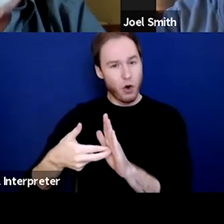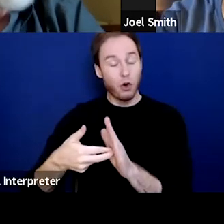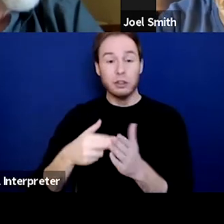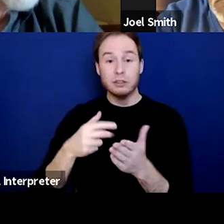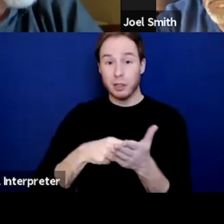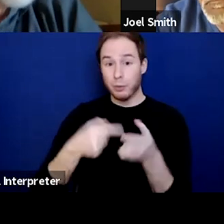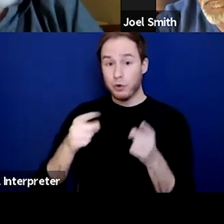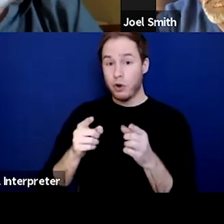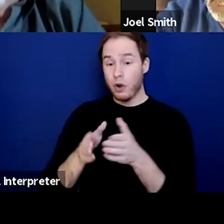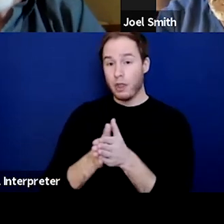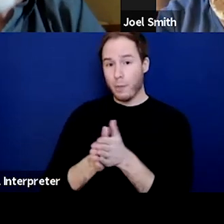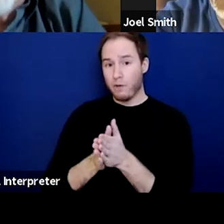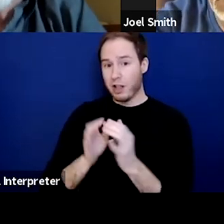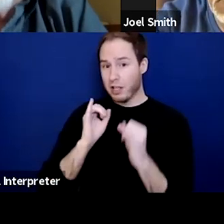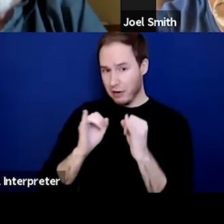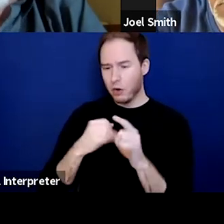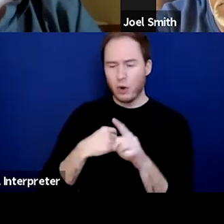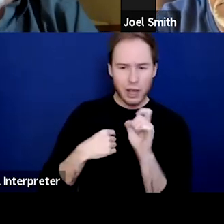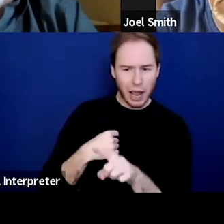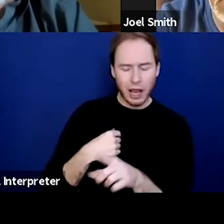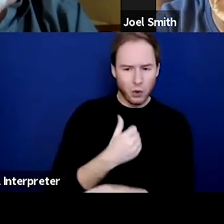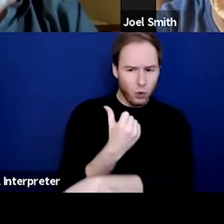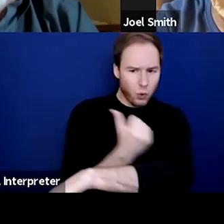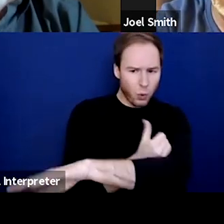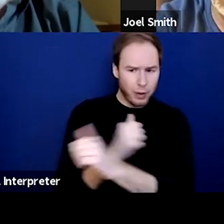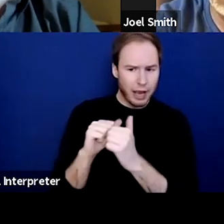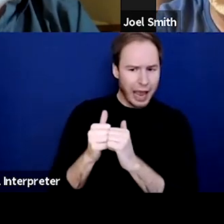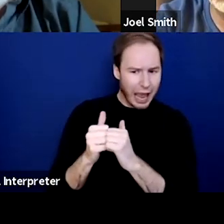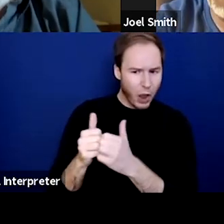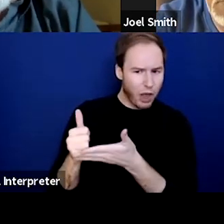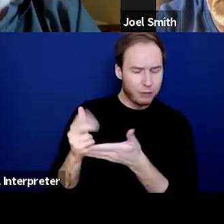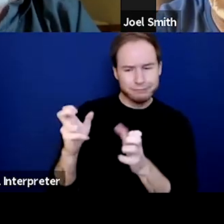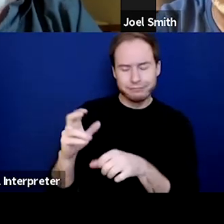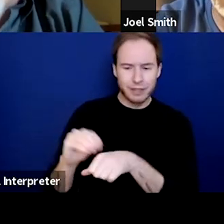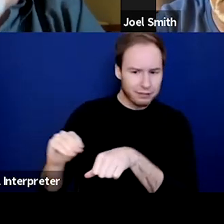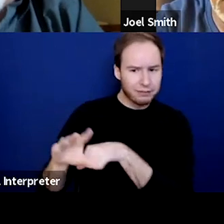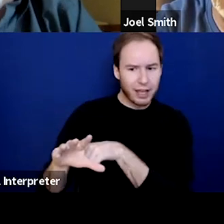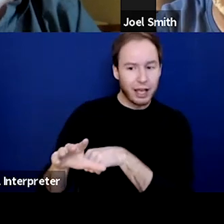we'll say what the opiates do for you, right? And then of course, a follow-up question might be,